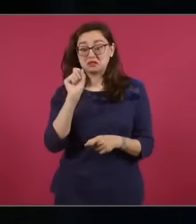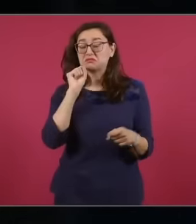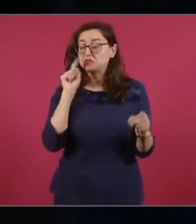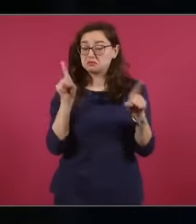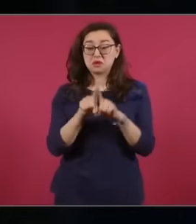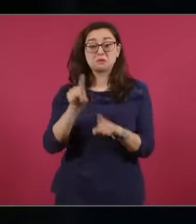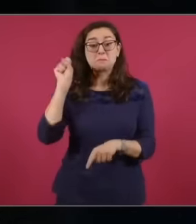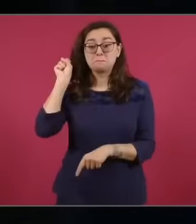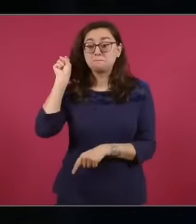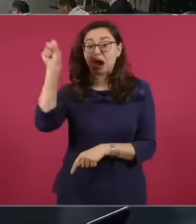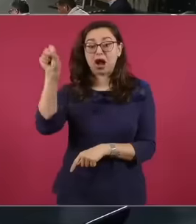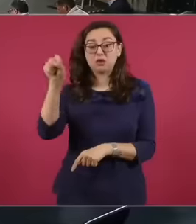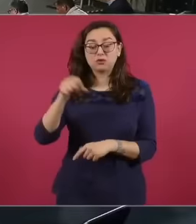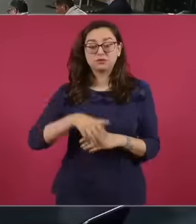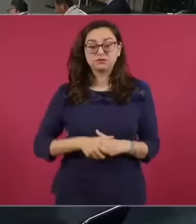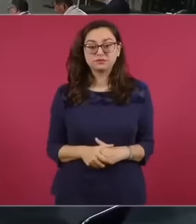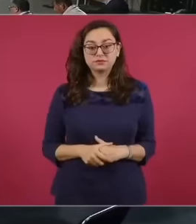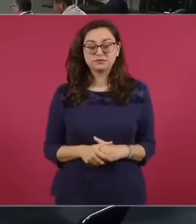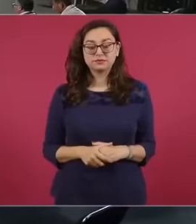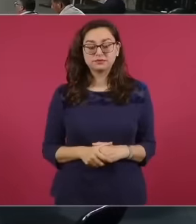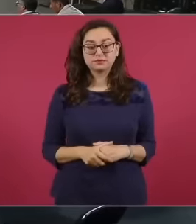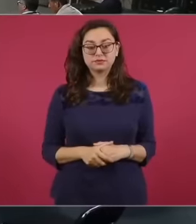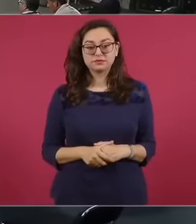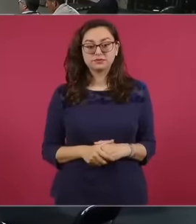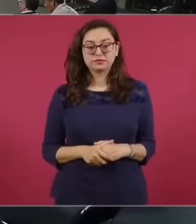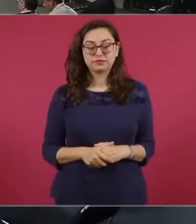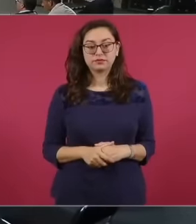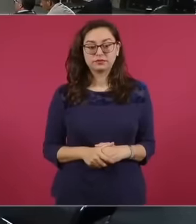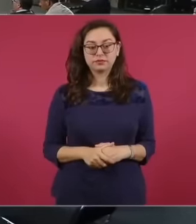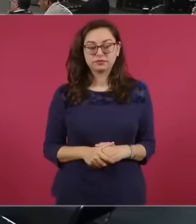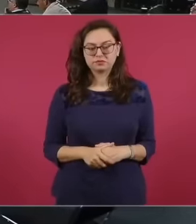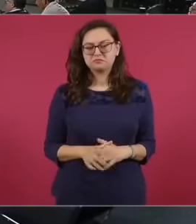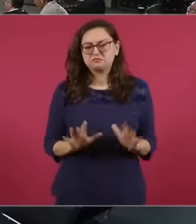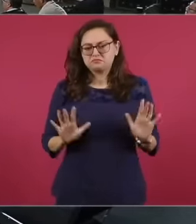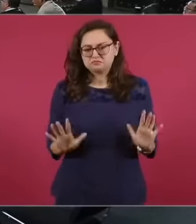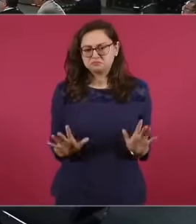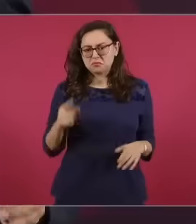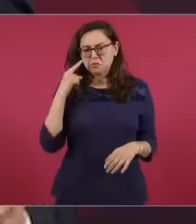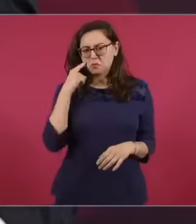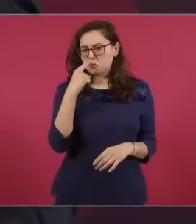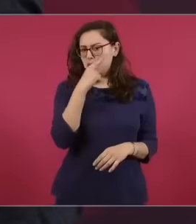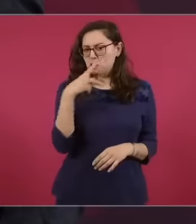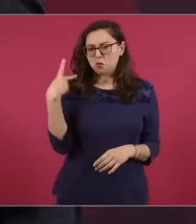Wednesday, that would be all president, thank you. Well, I think they are in their right to